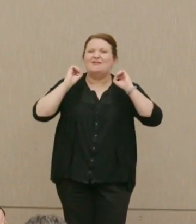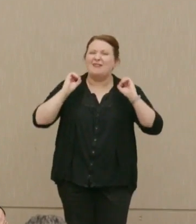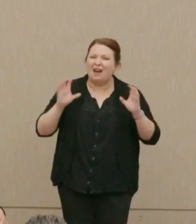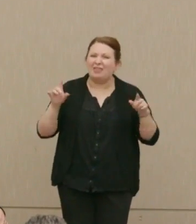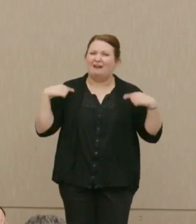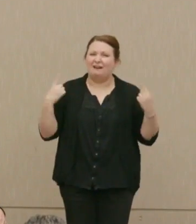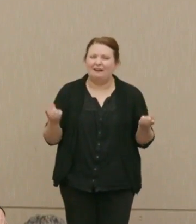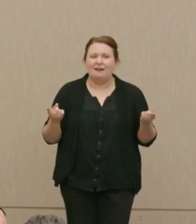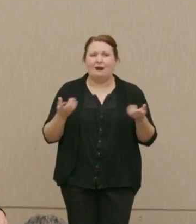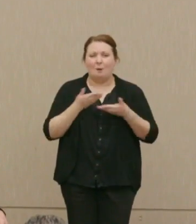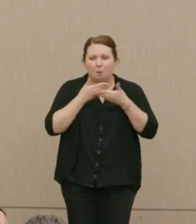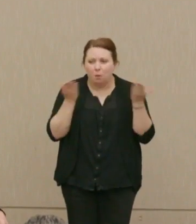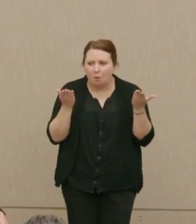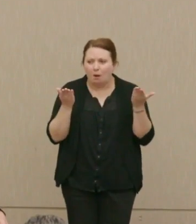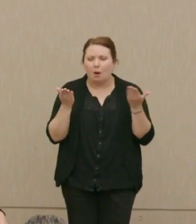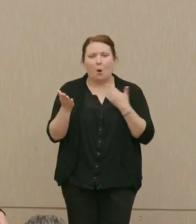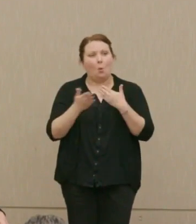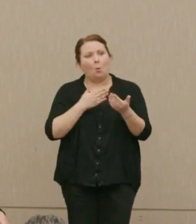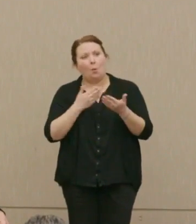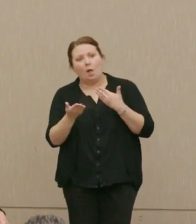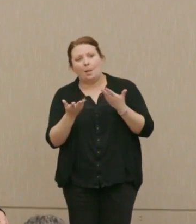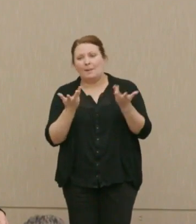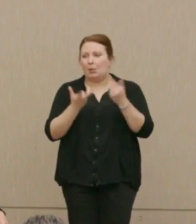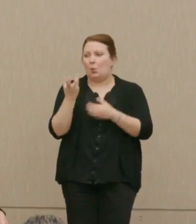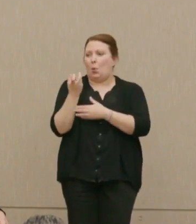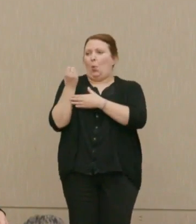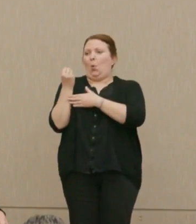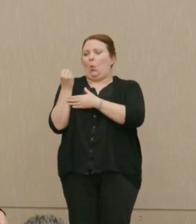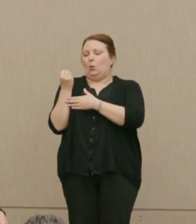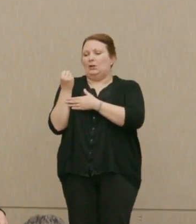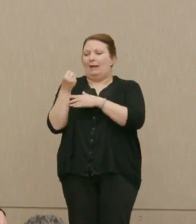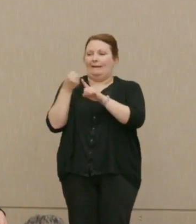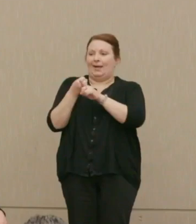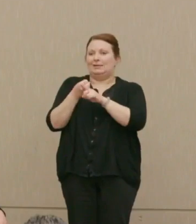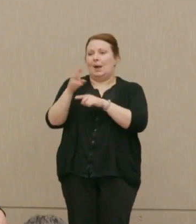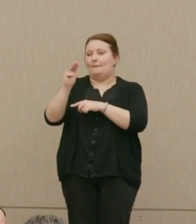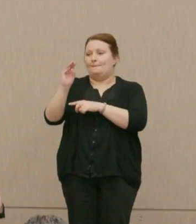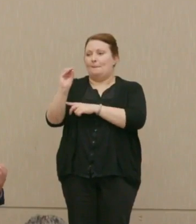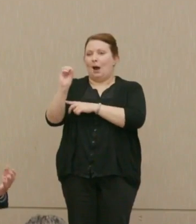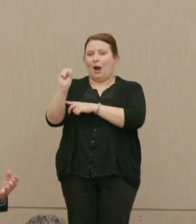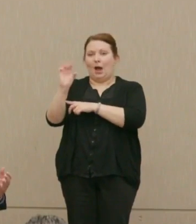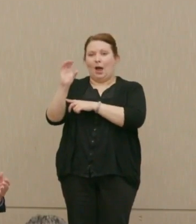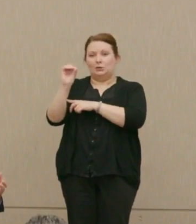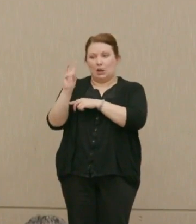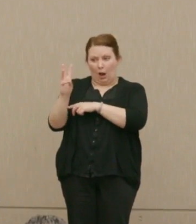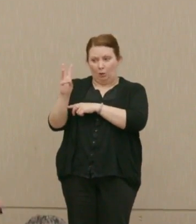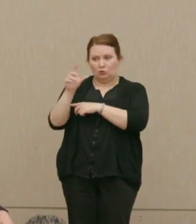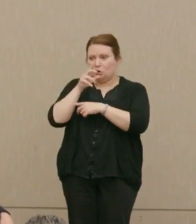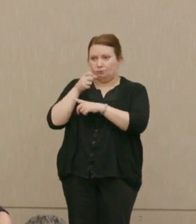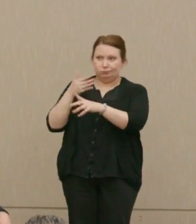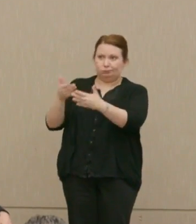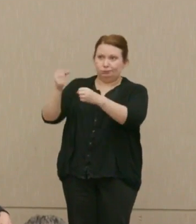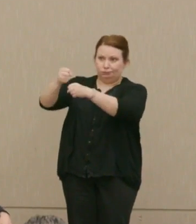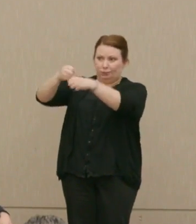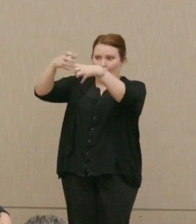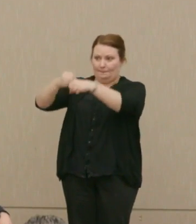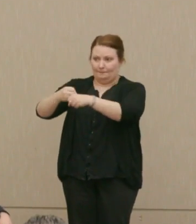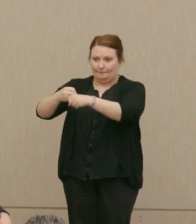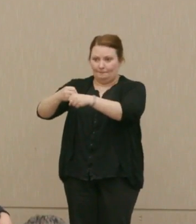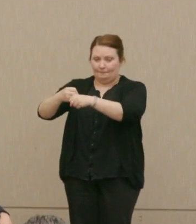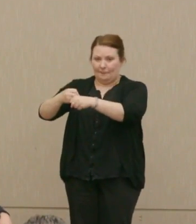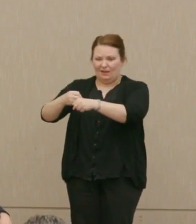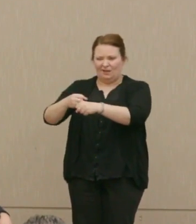Dr. Ellsberg: Whether you might possibly withhold against Moscow, it didn't seem to me, clear,